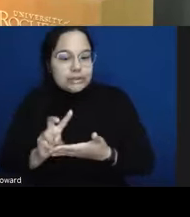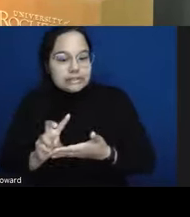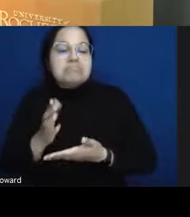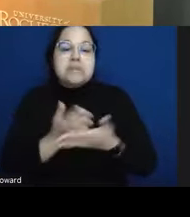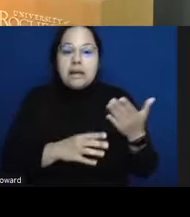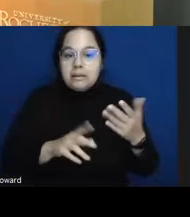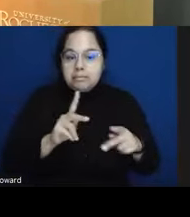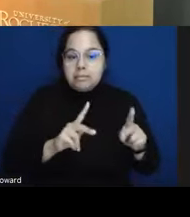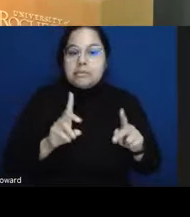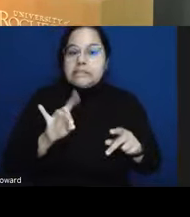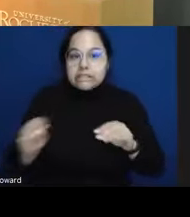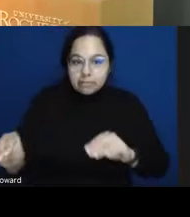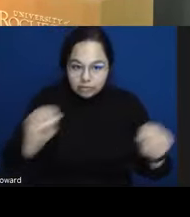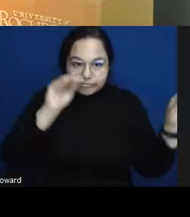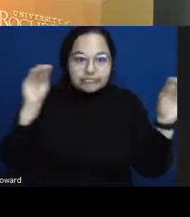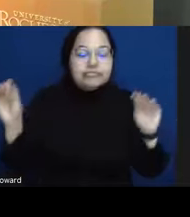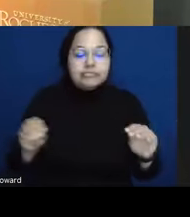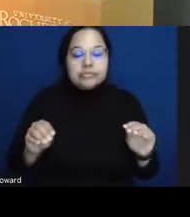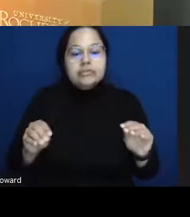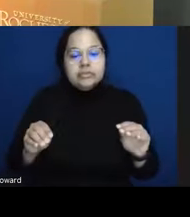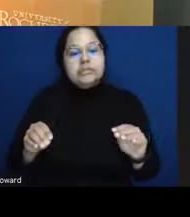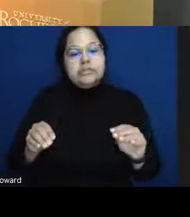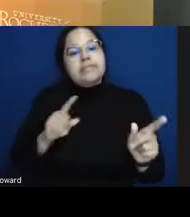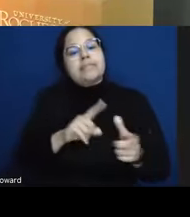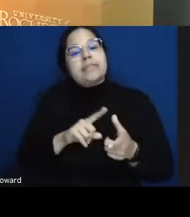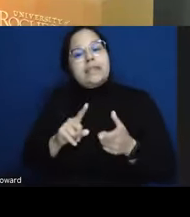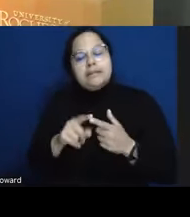here we can see where they were in Monroe County when they were report or sorry in City Rochester